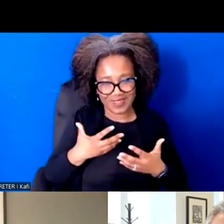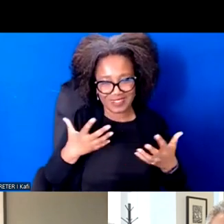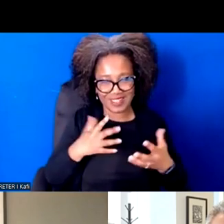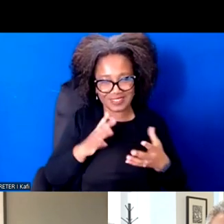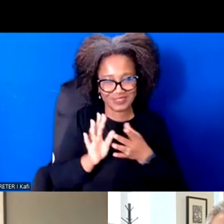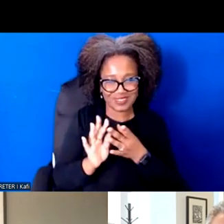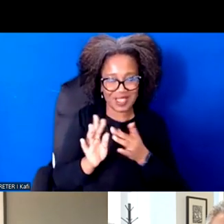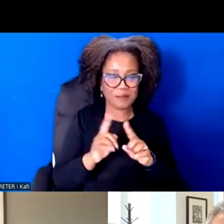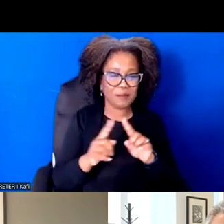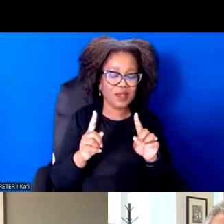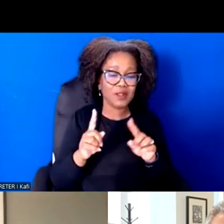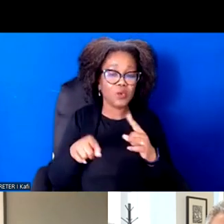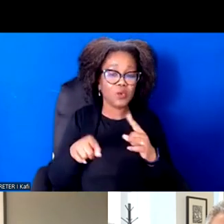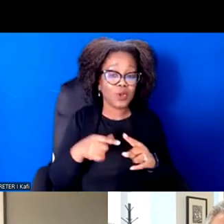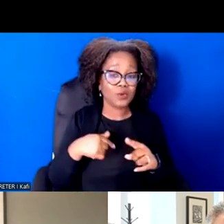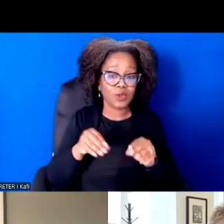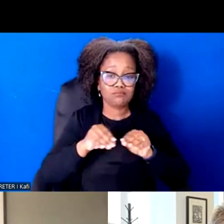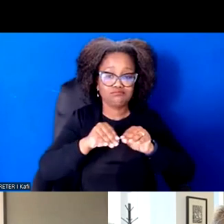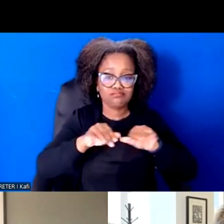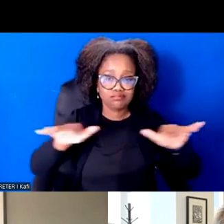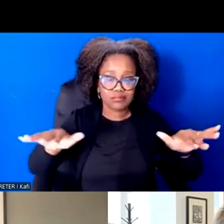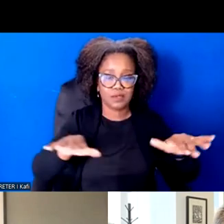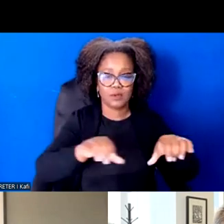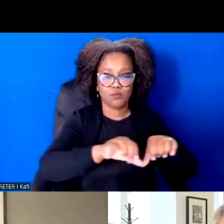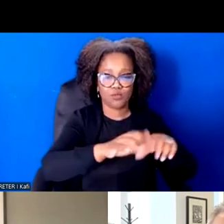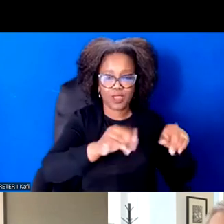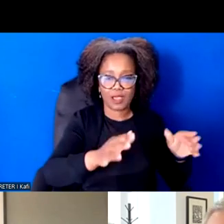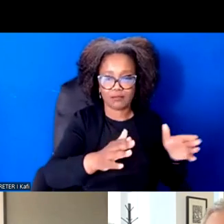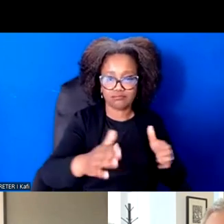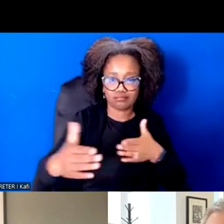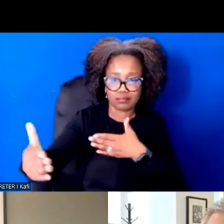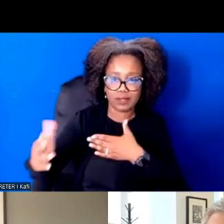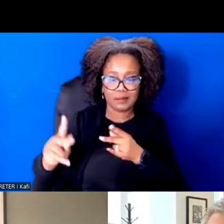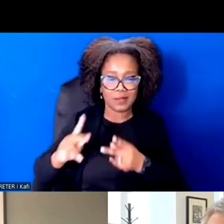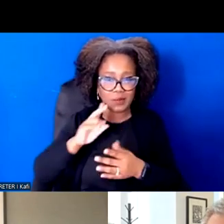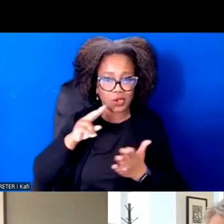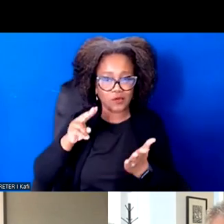session where people are looking at questions, hoping that maybe we can answer some of those